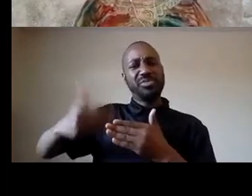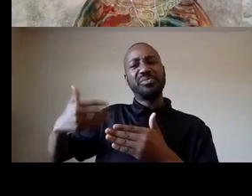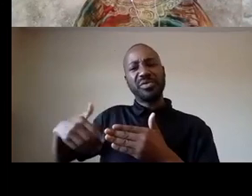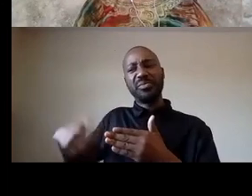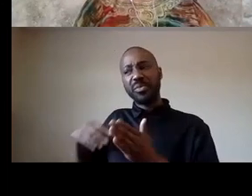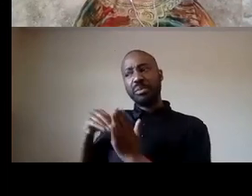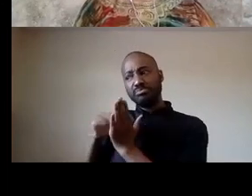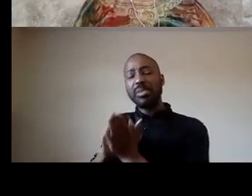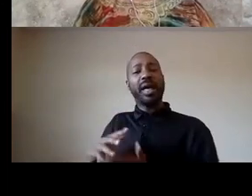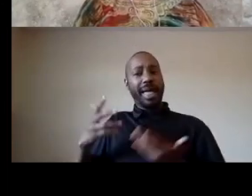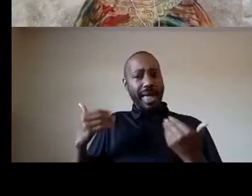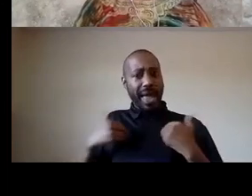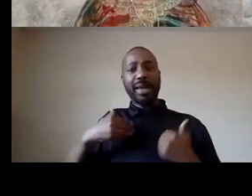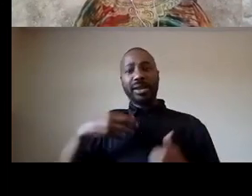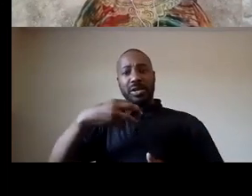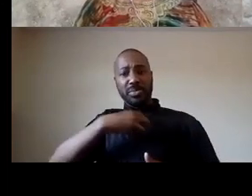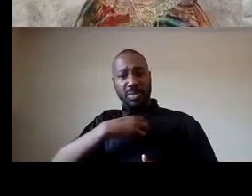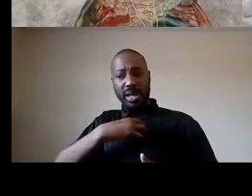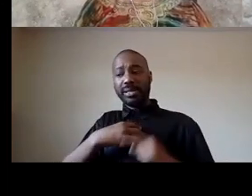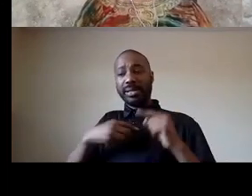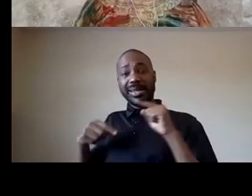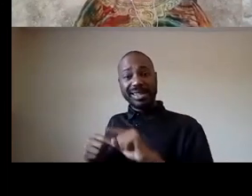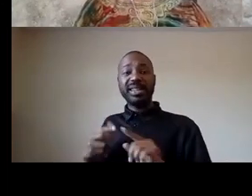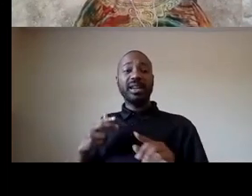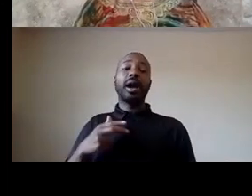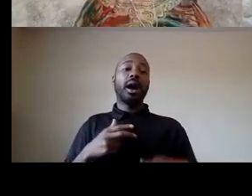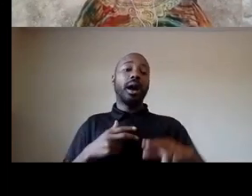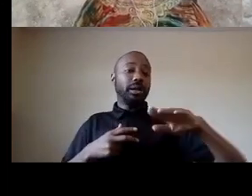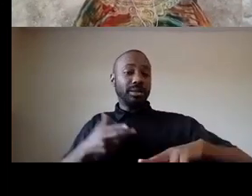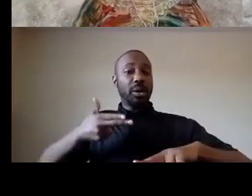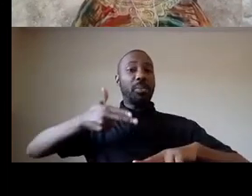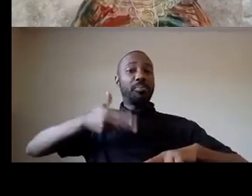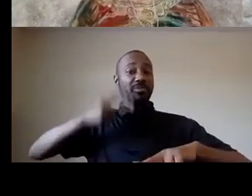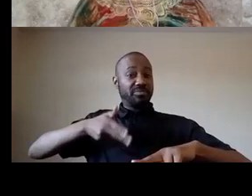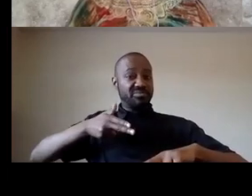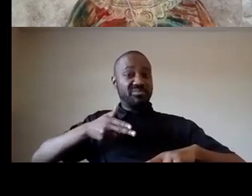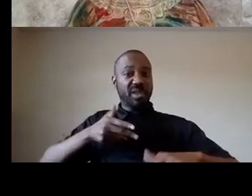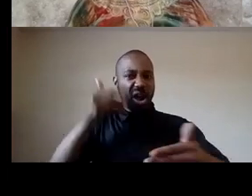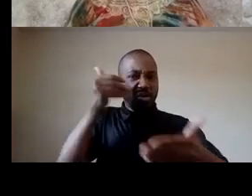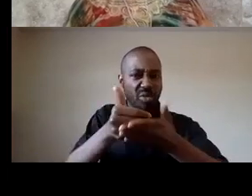shot ezell ford in the back at point-blank range so we demanded the